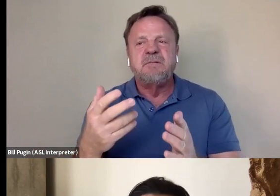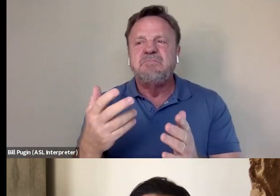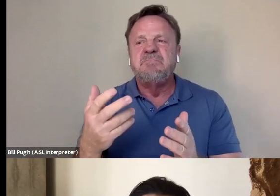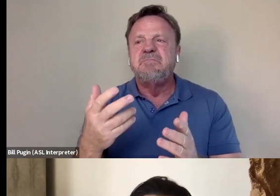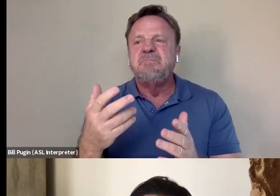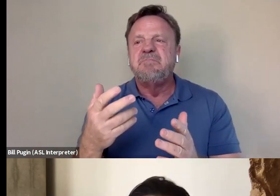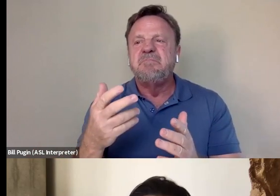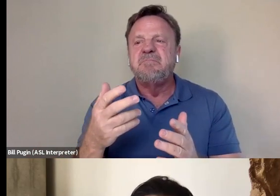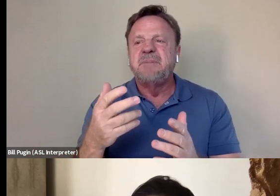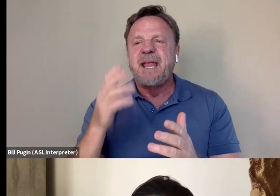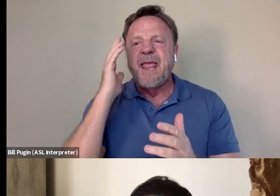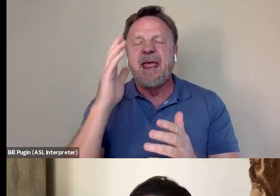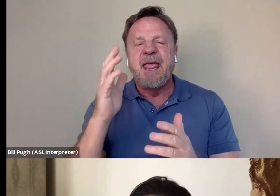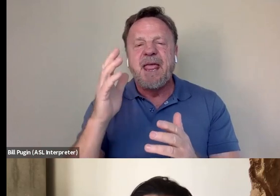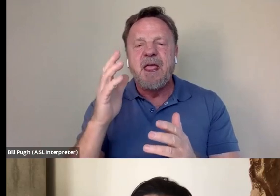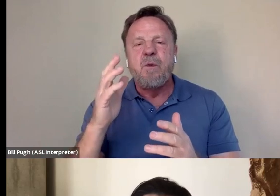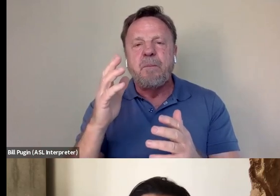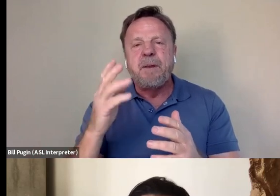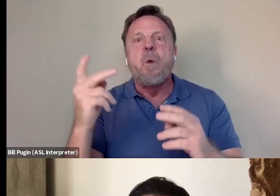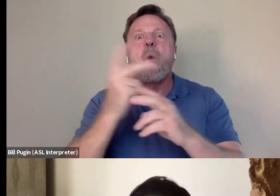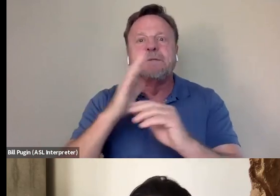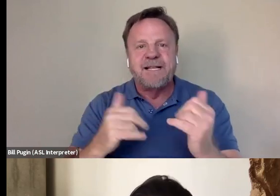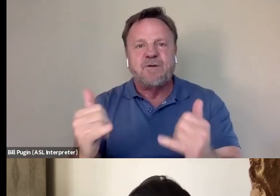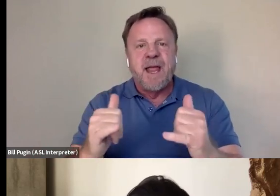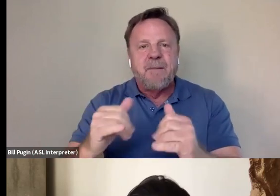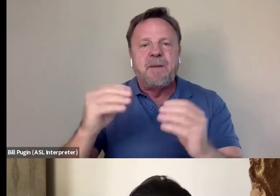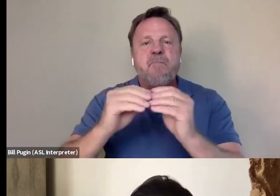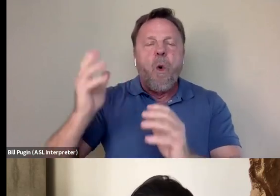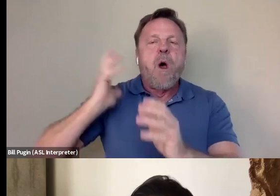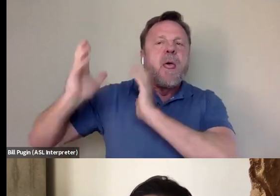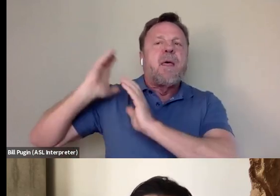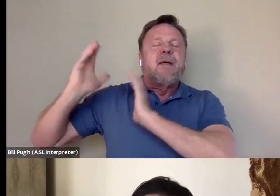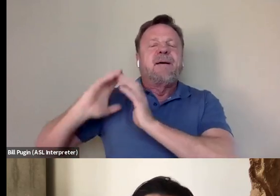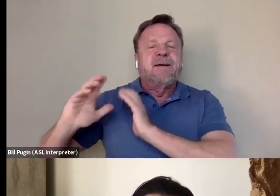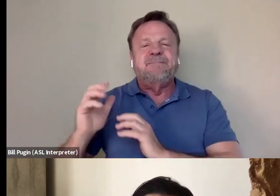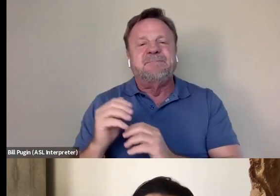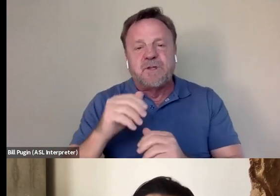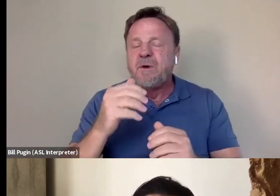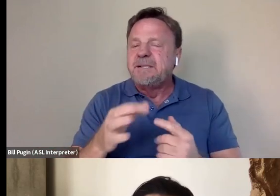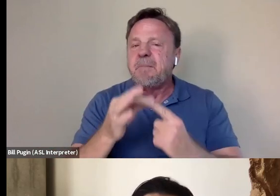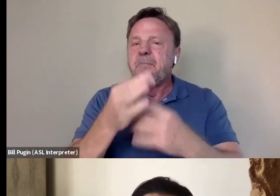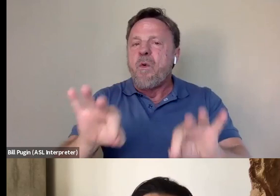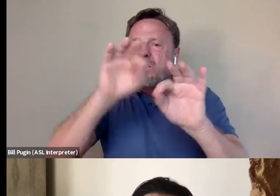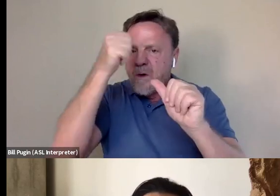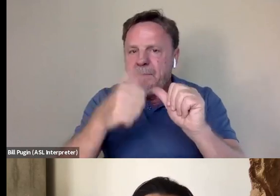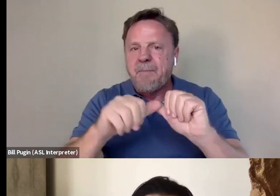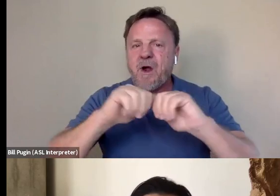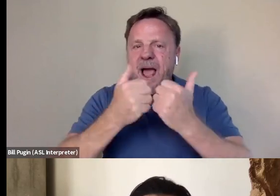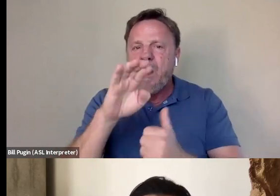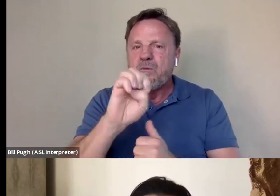it would be even further back than it is today. So it's important for us to remember how Bruce Lee got to where he was and like all the obstacles